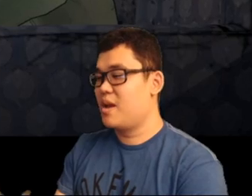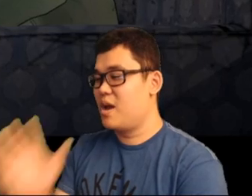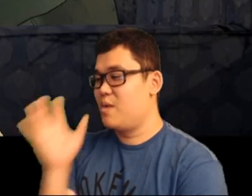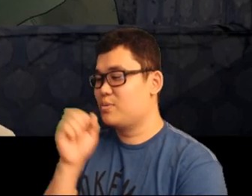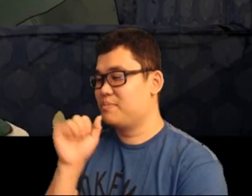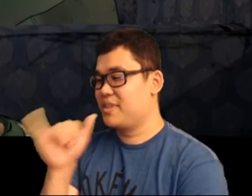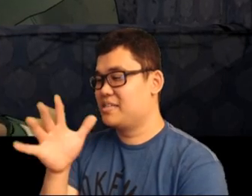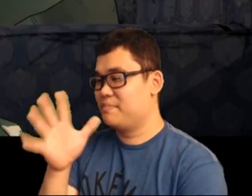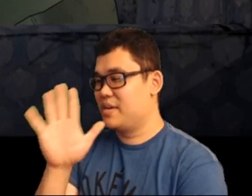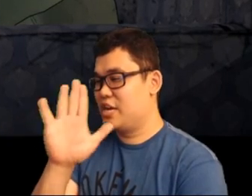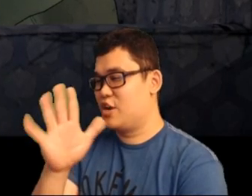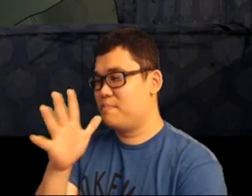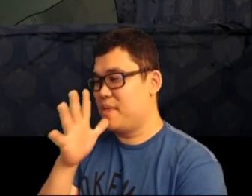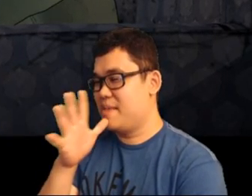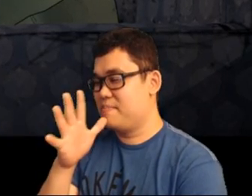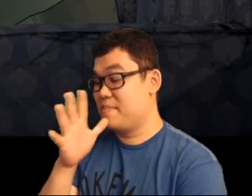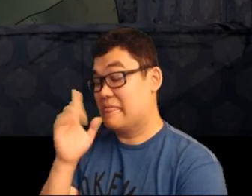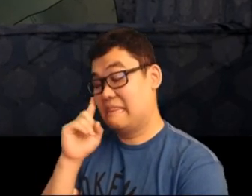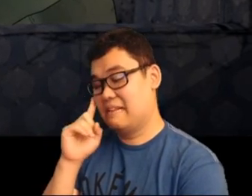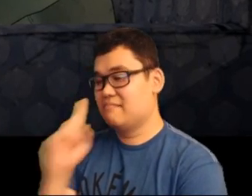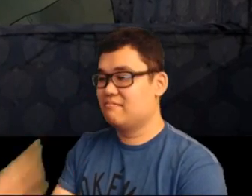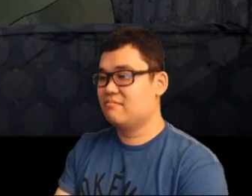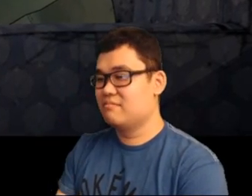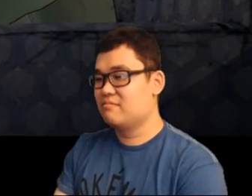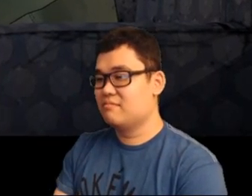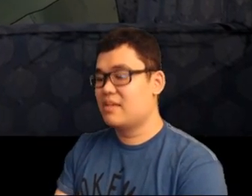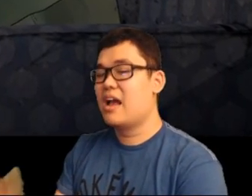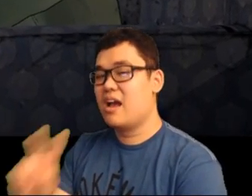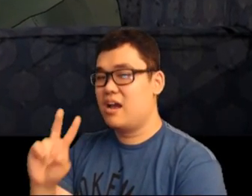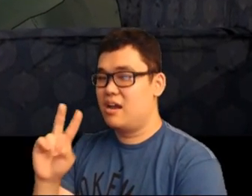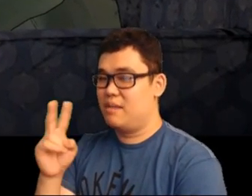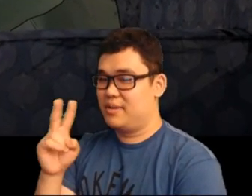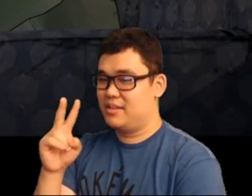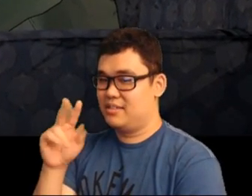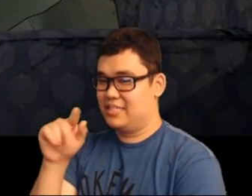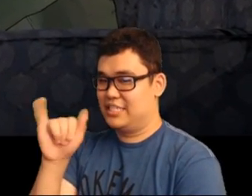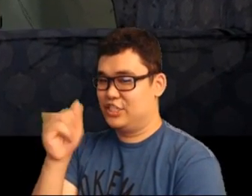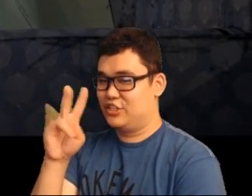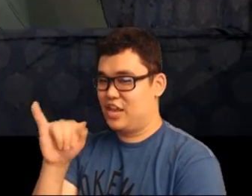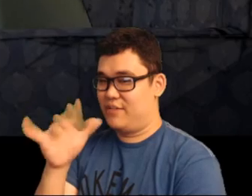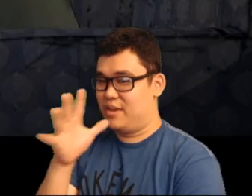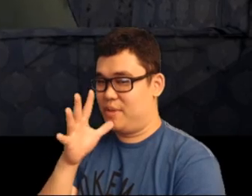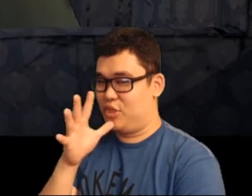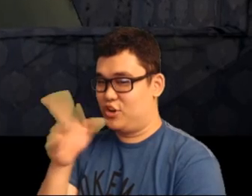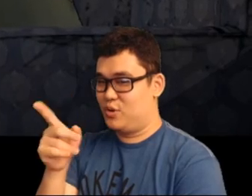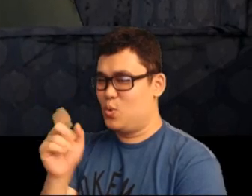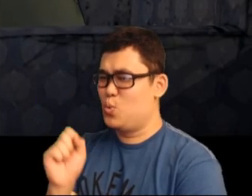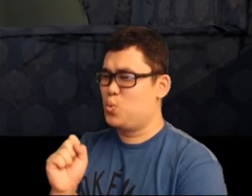Oh, I assume that is his mom. (I thought it was Gabe's) I mean Javi's mom...